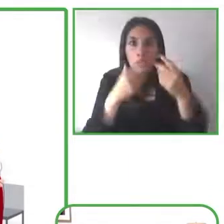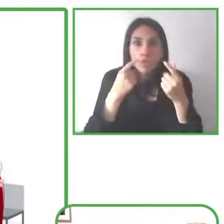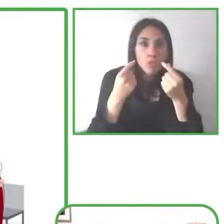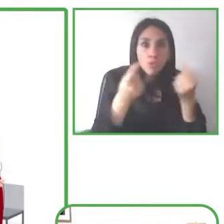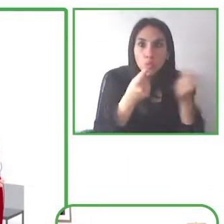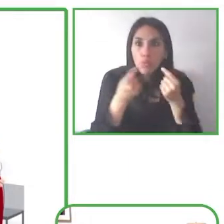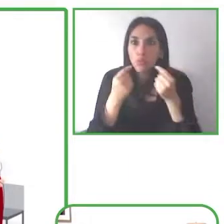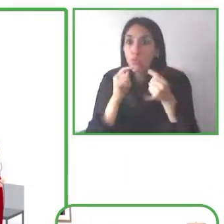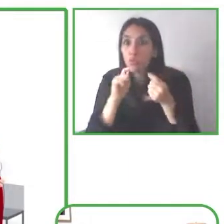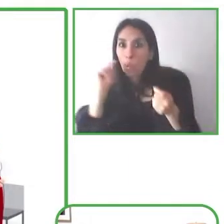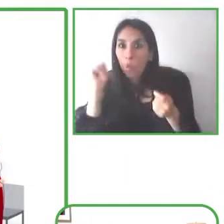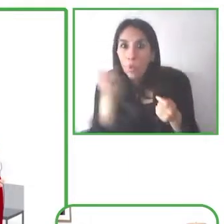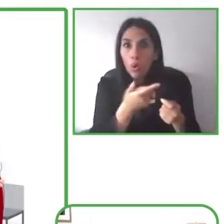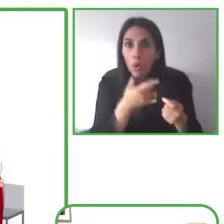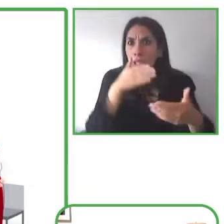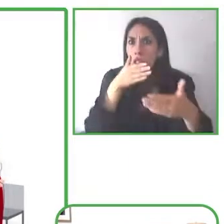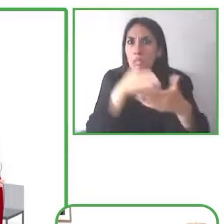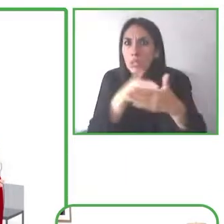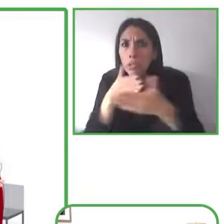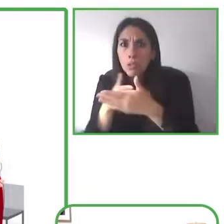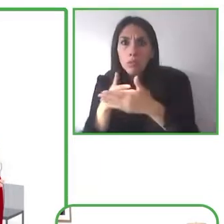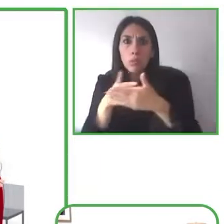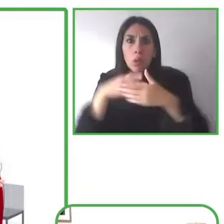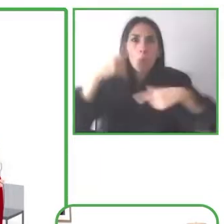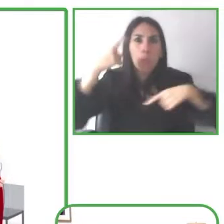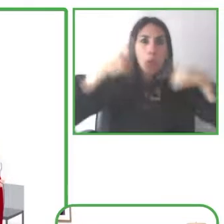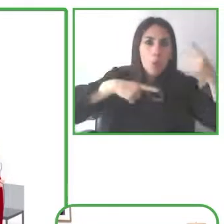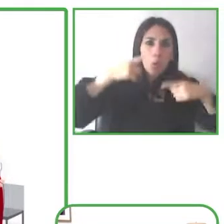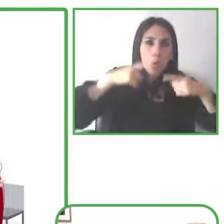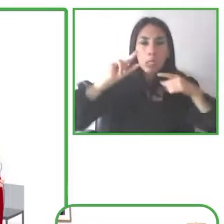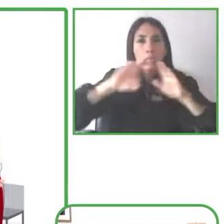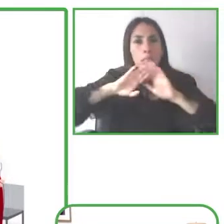And to this effect you know accessibility is actually in Google’s mission statement